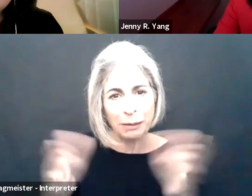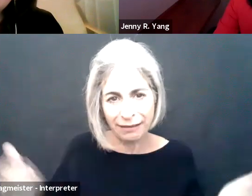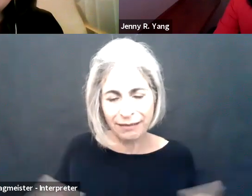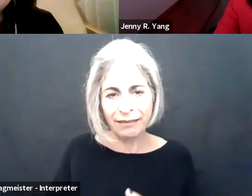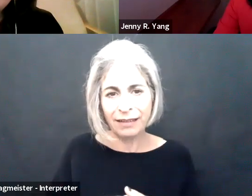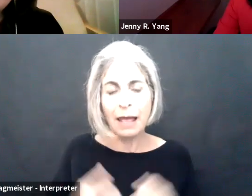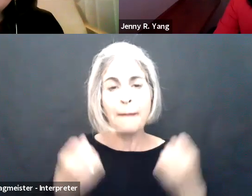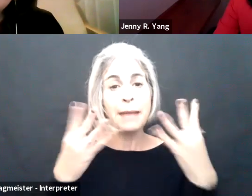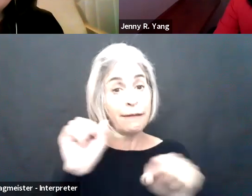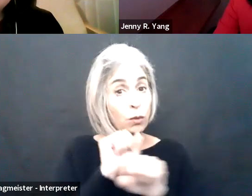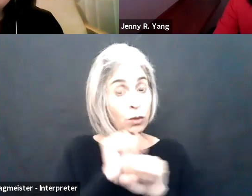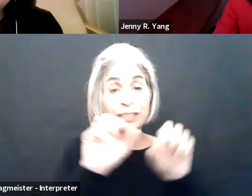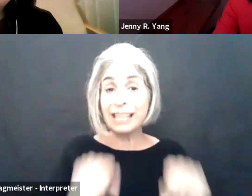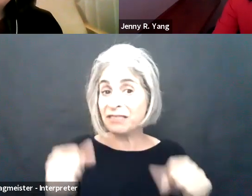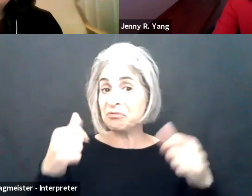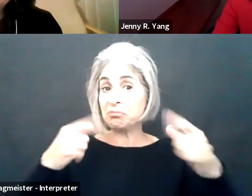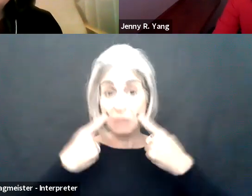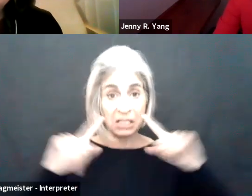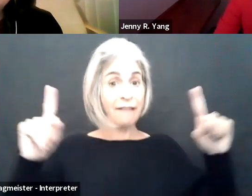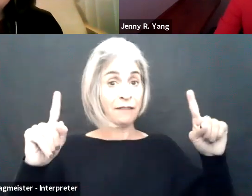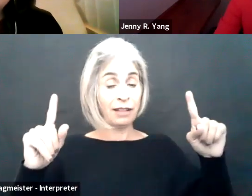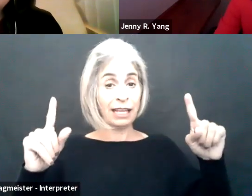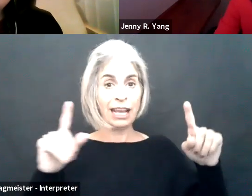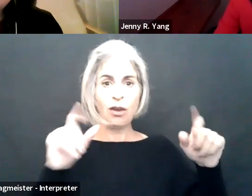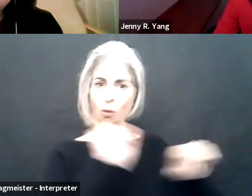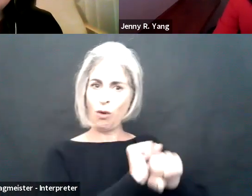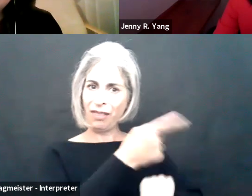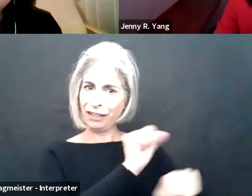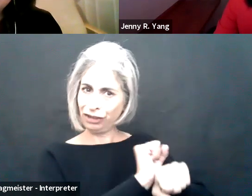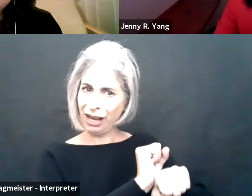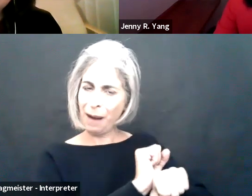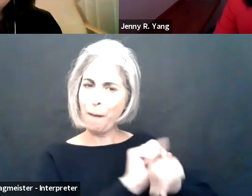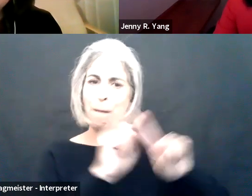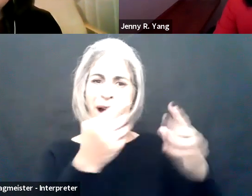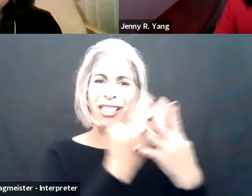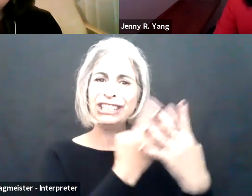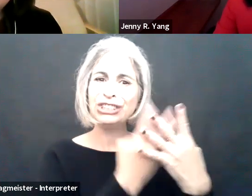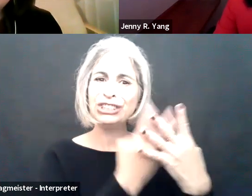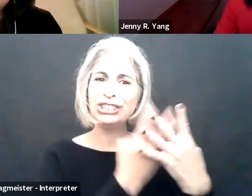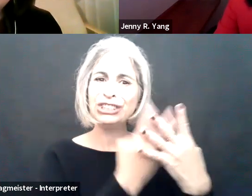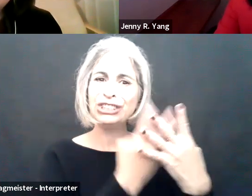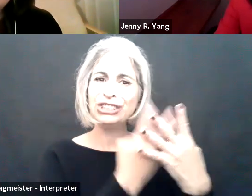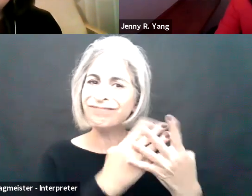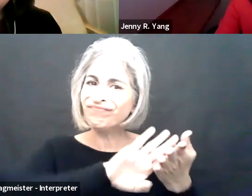data has been measured. And many of these workers could successfully perform the job, but they